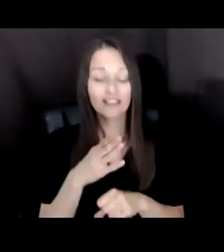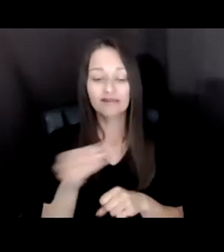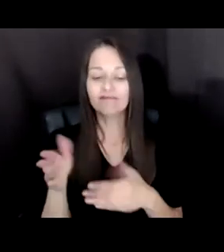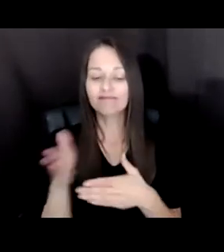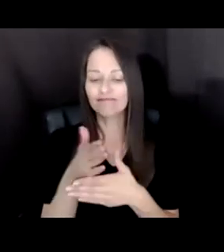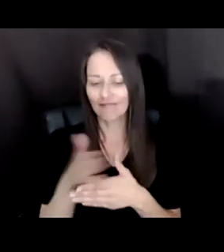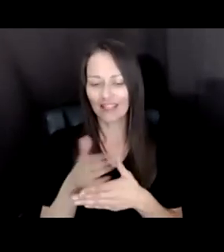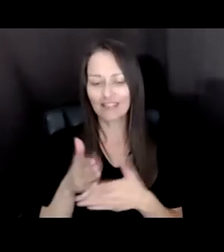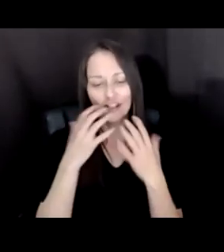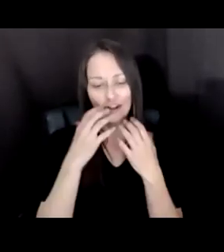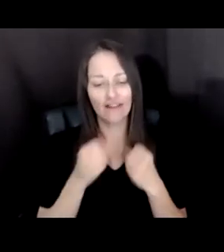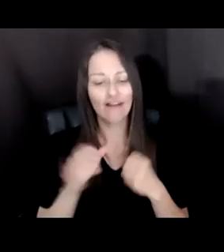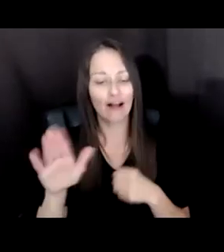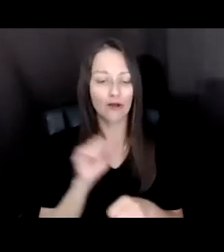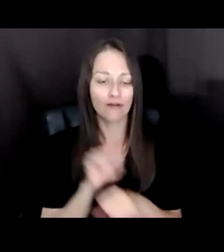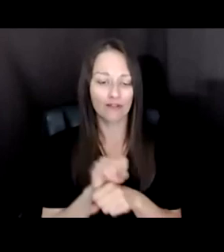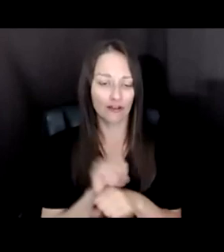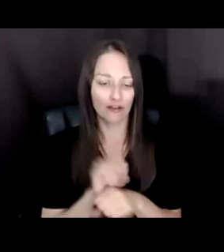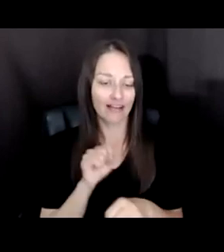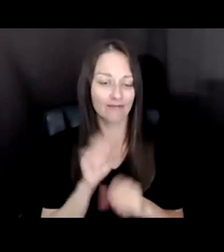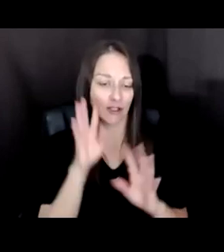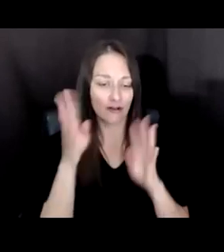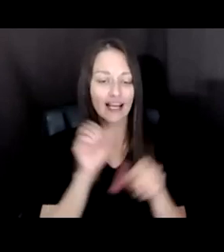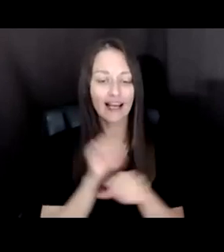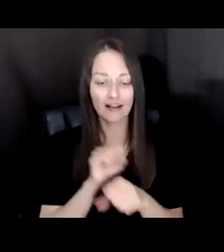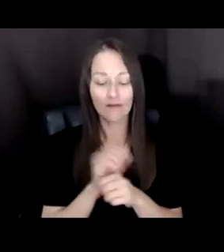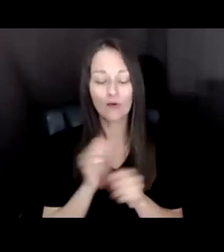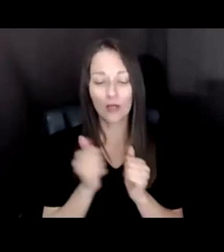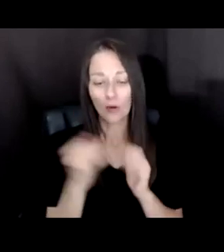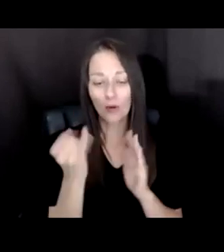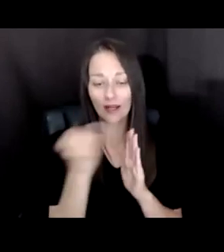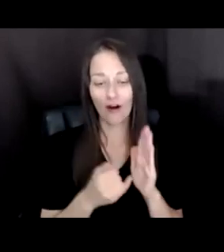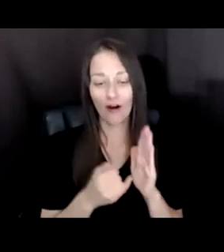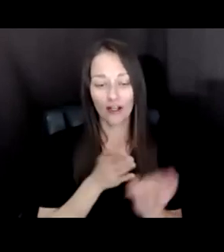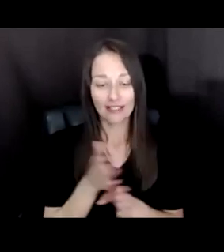PRACTICE WITH THE BROADER ARTS AND CULTURAL FIELD. THIS REPORT SIMPLY WOULD NOT EXIST WITHOUT YOU.